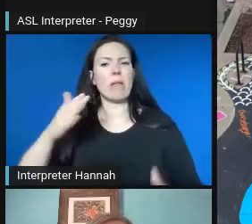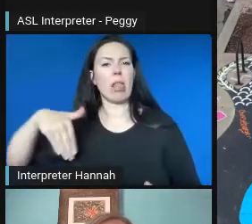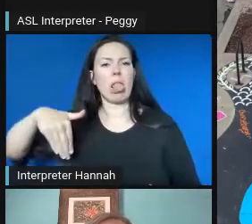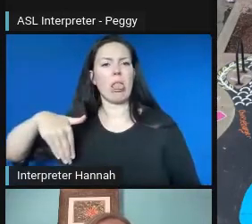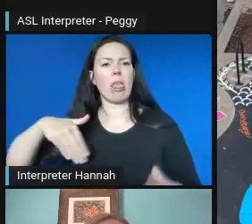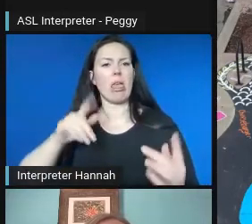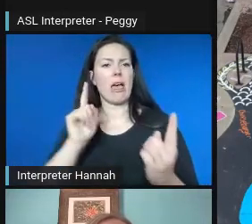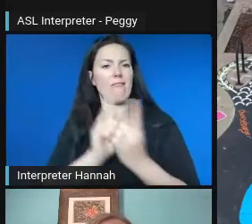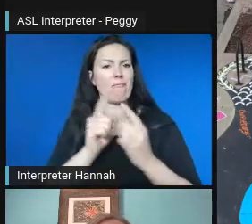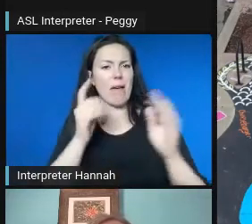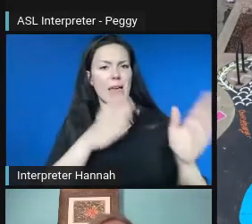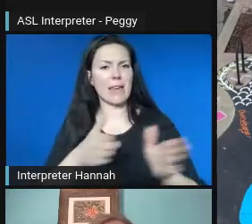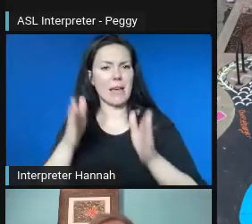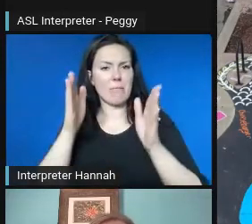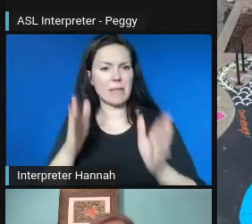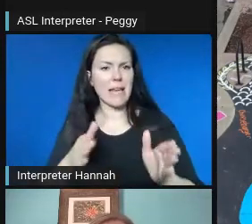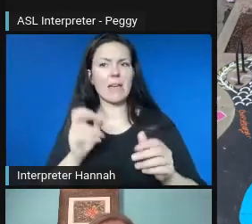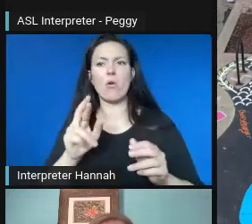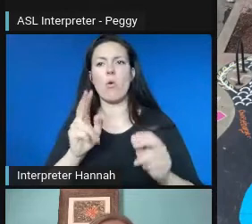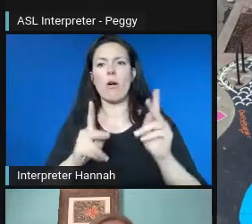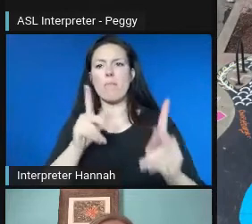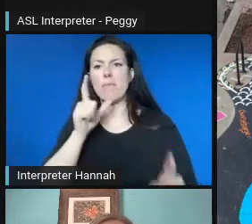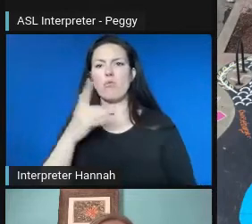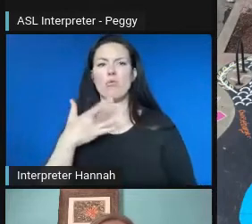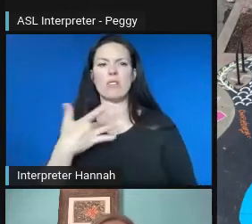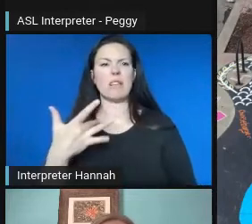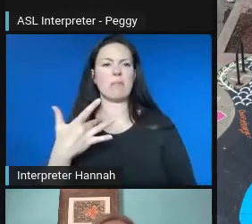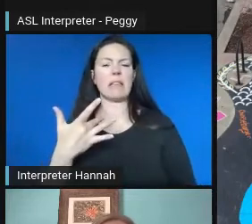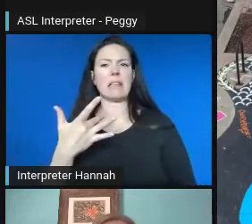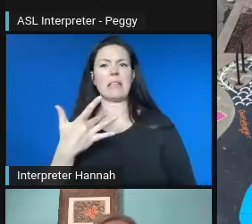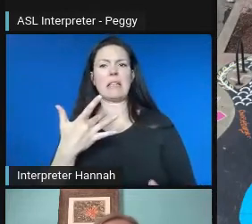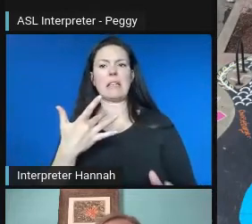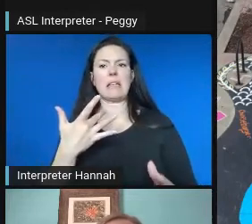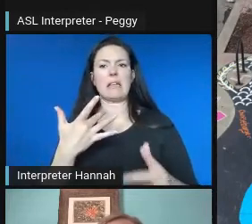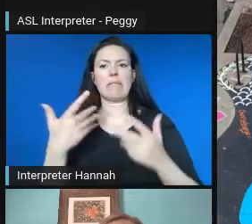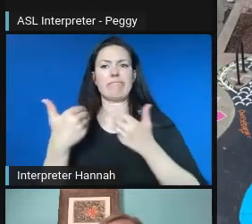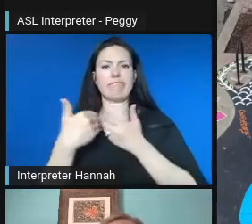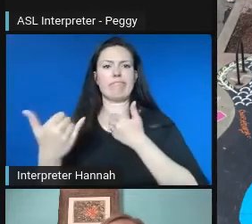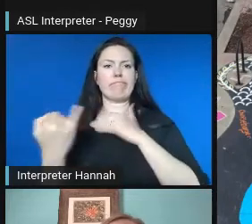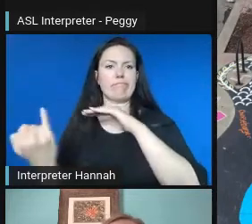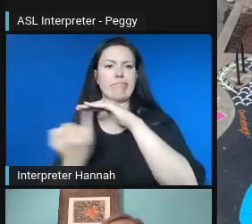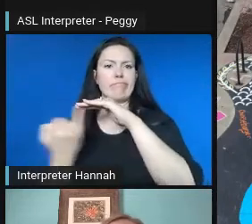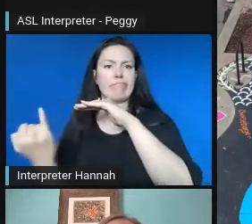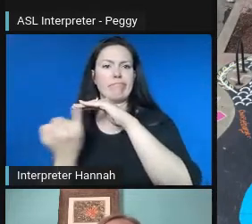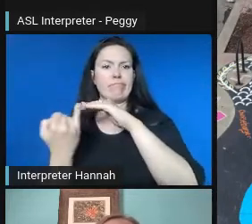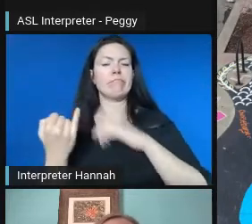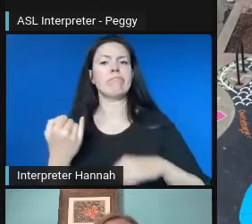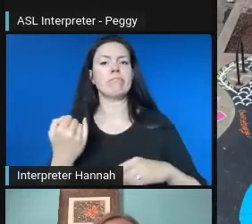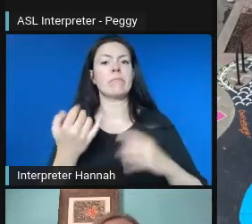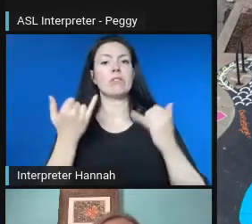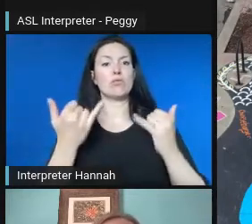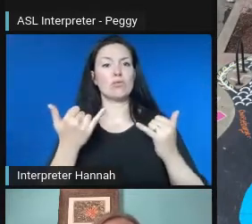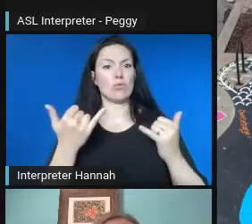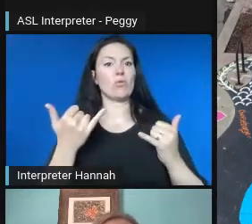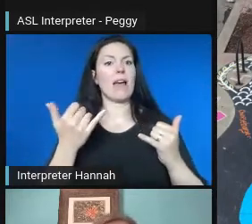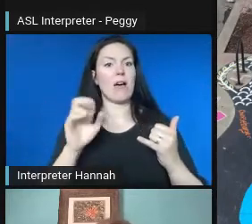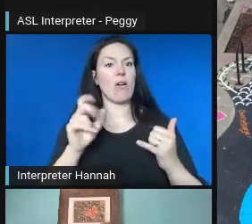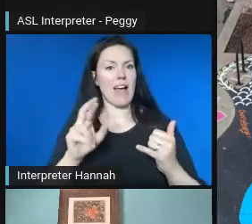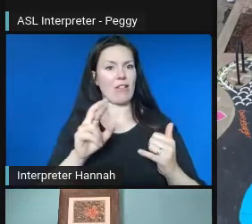This gave us a reason to interact and something for them to feel like they were contributing towards.